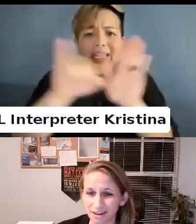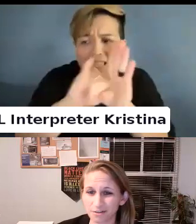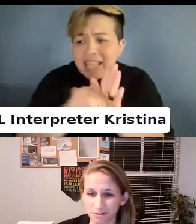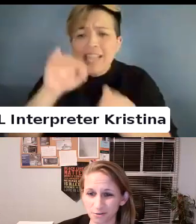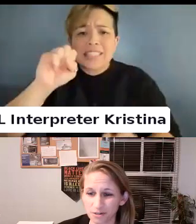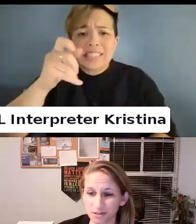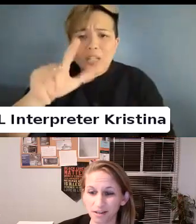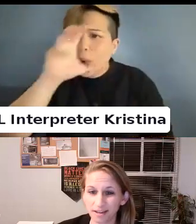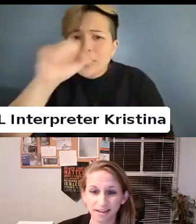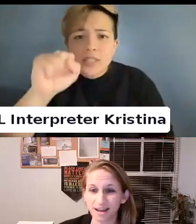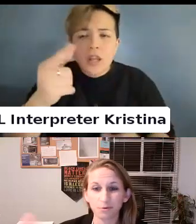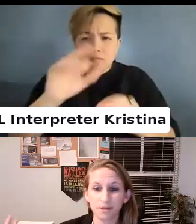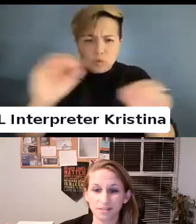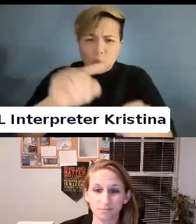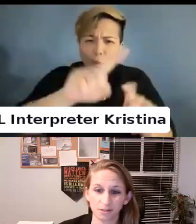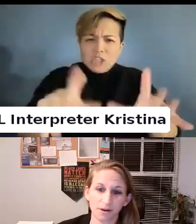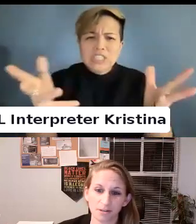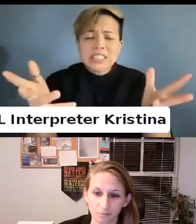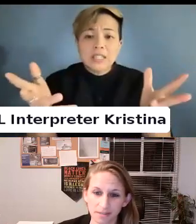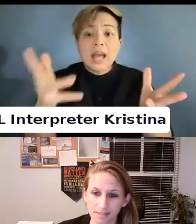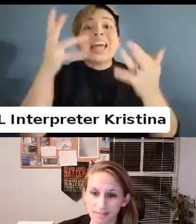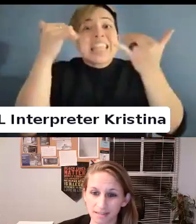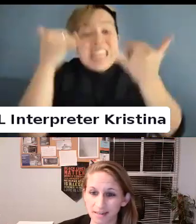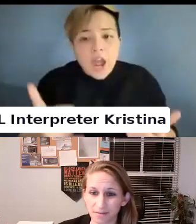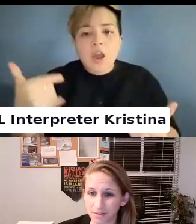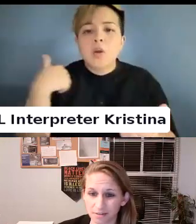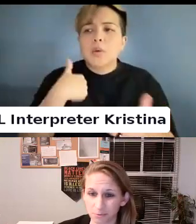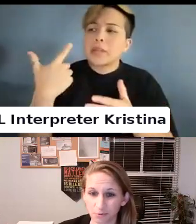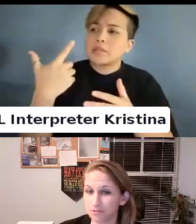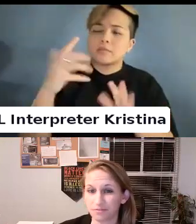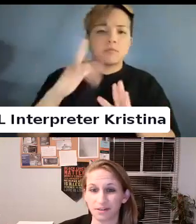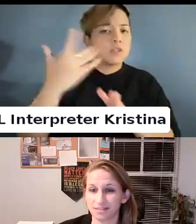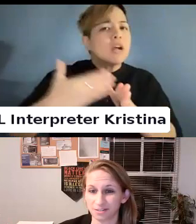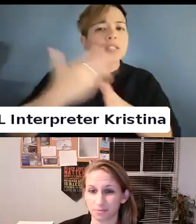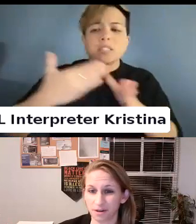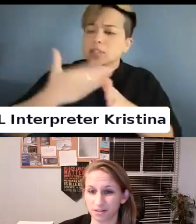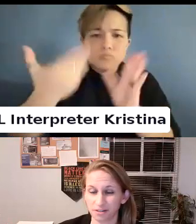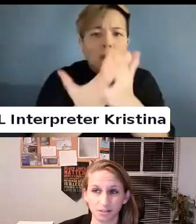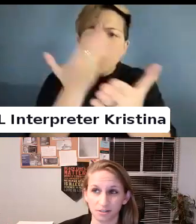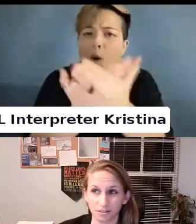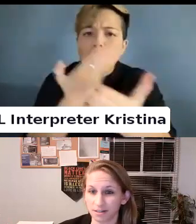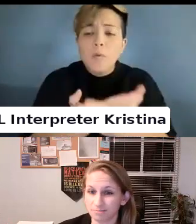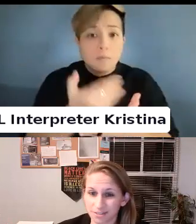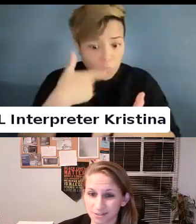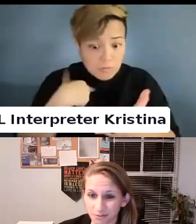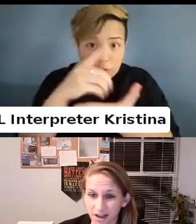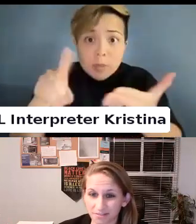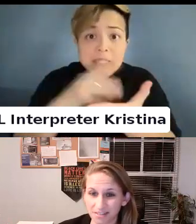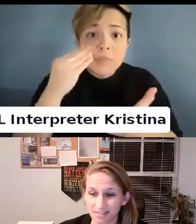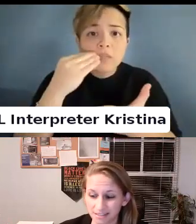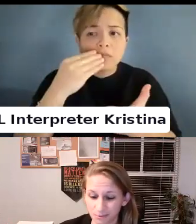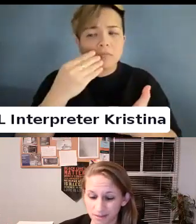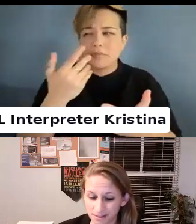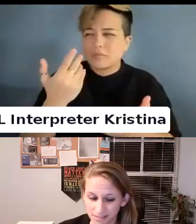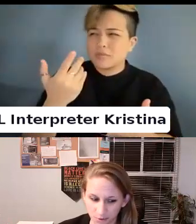Now we are being subject to a rational basis and having to prove discrimination to survive.